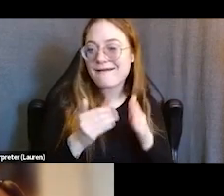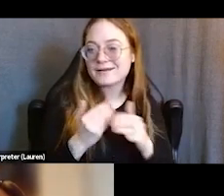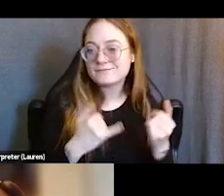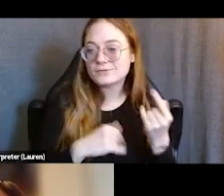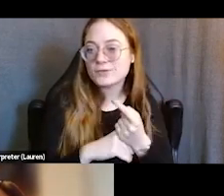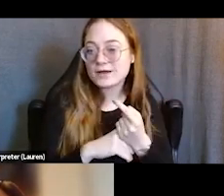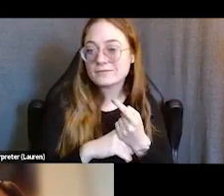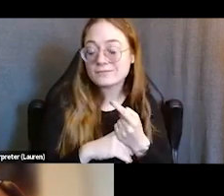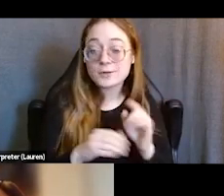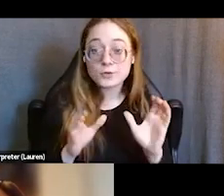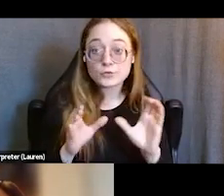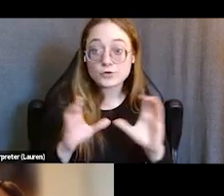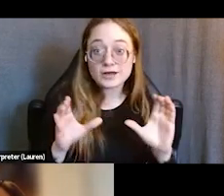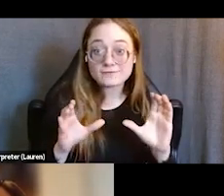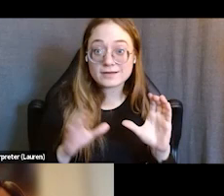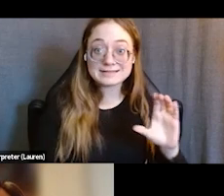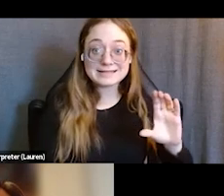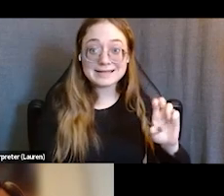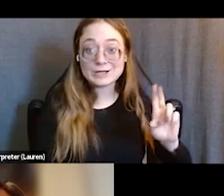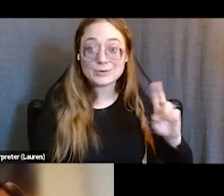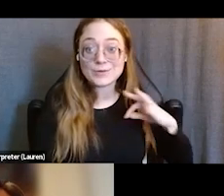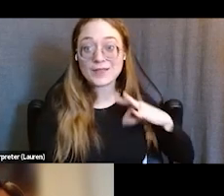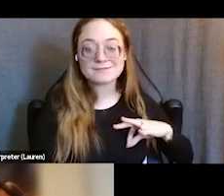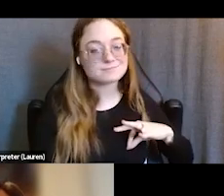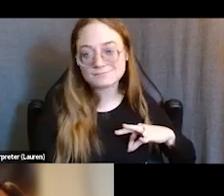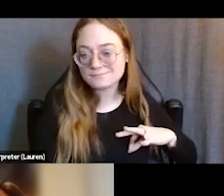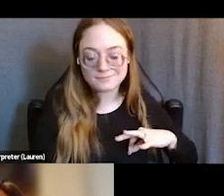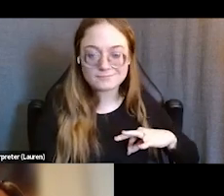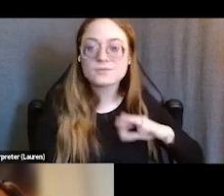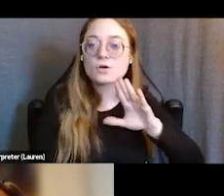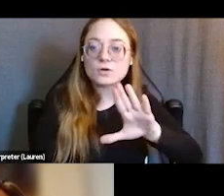This certificate is just for your personal portfolio. It's not for CEU credits.